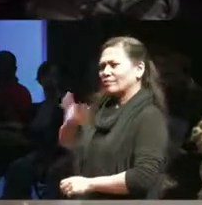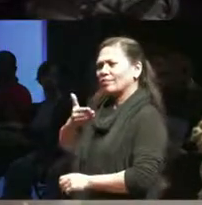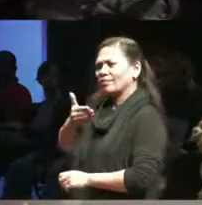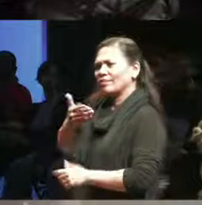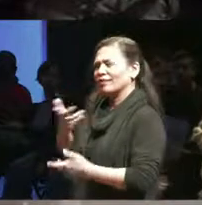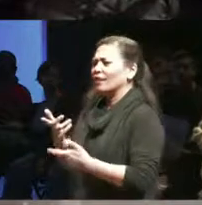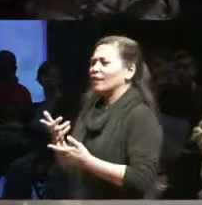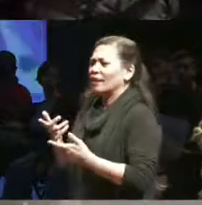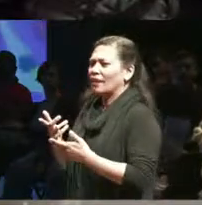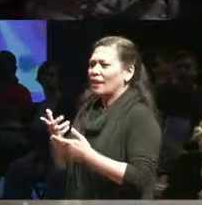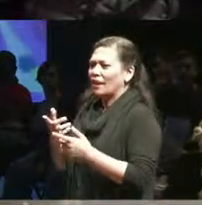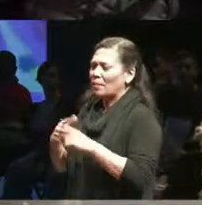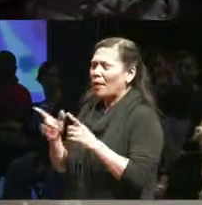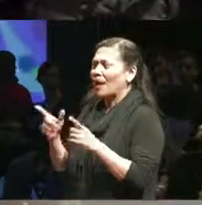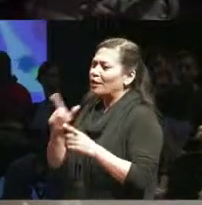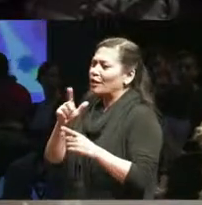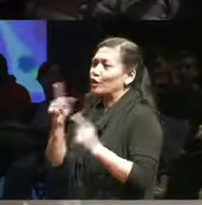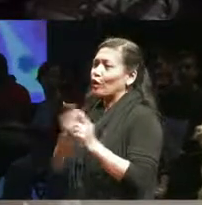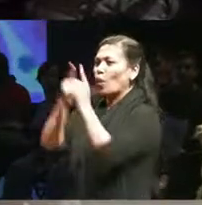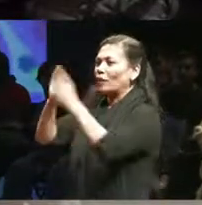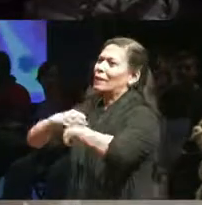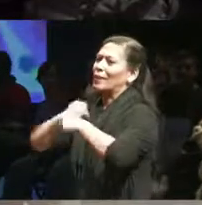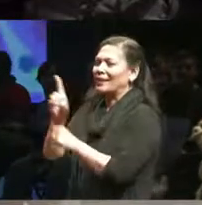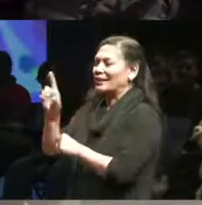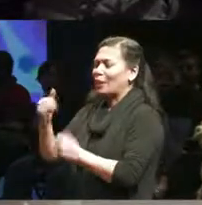trying to make disabled art or you know categorize it as that. but that it was a